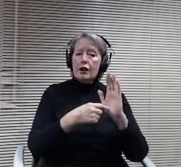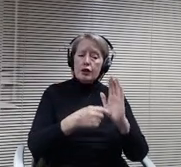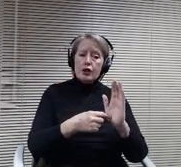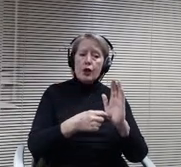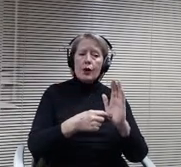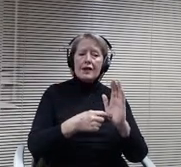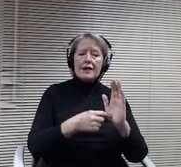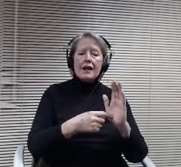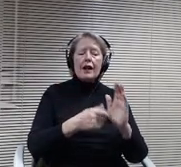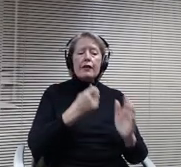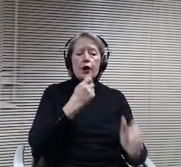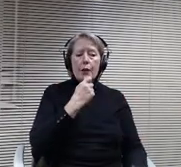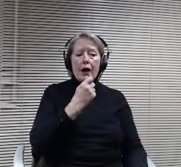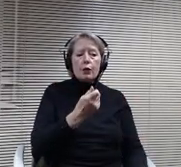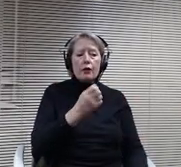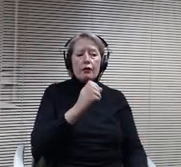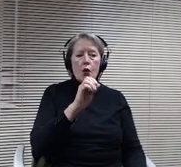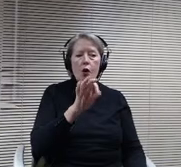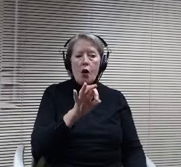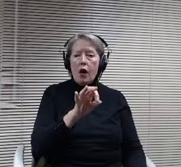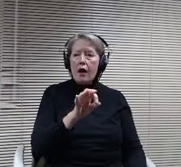to see that and call on you.